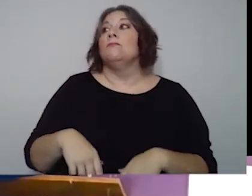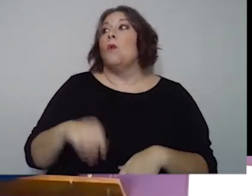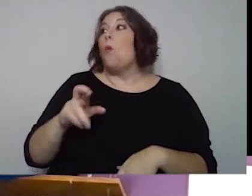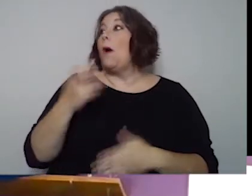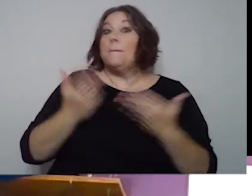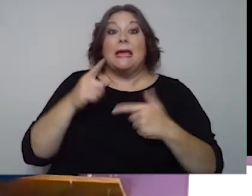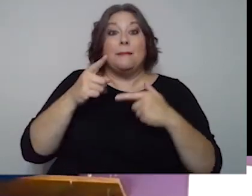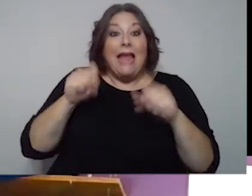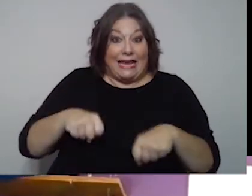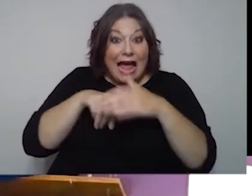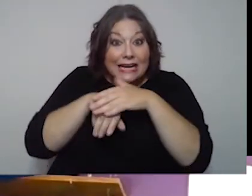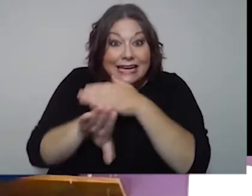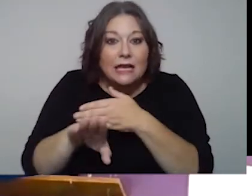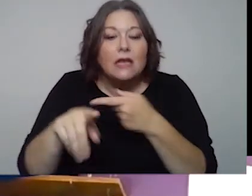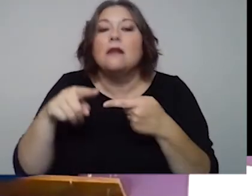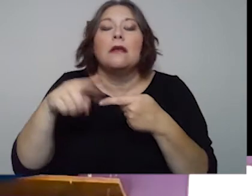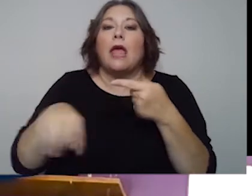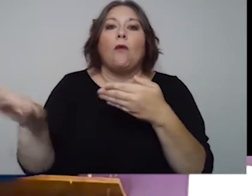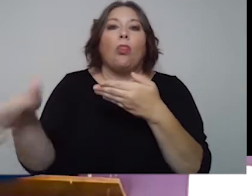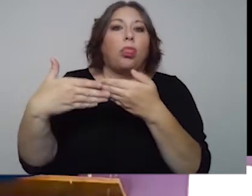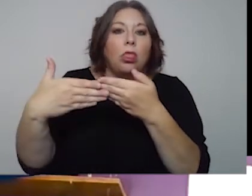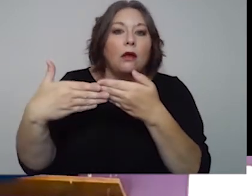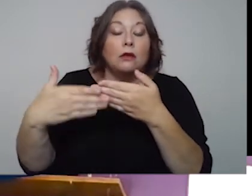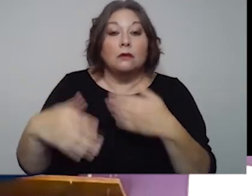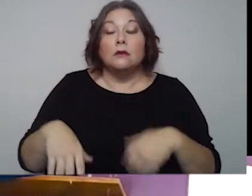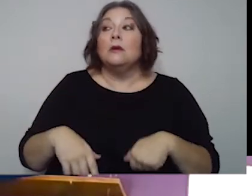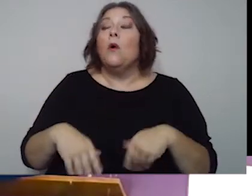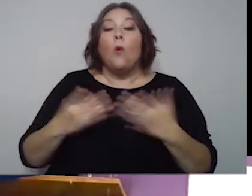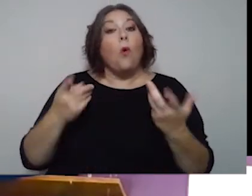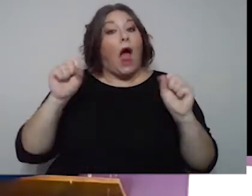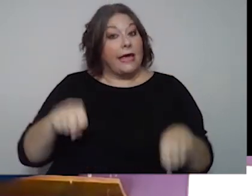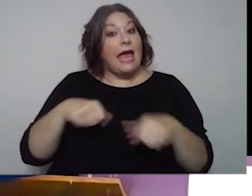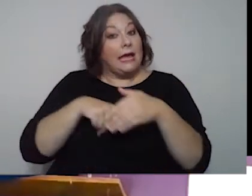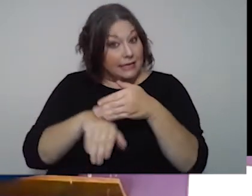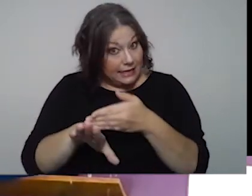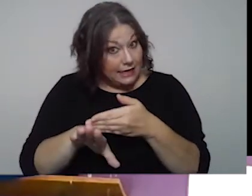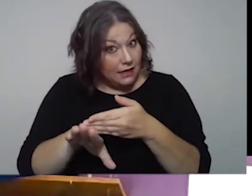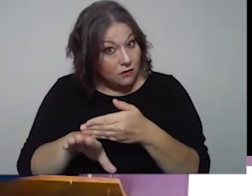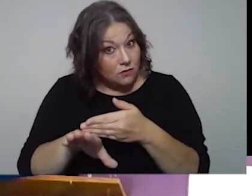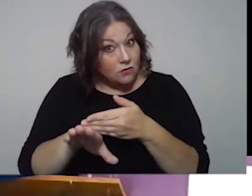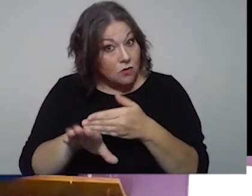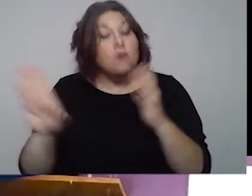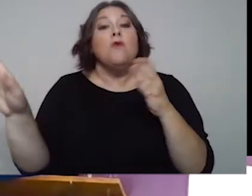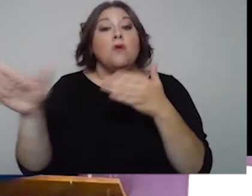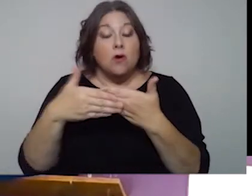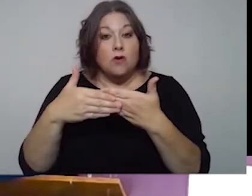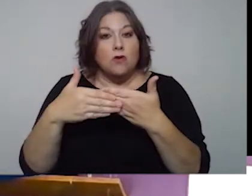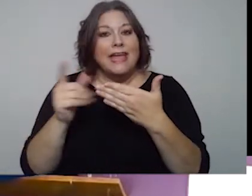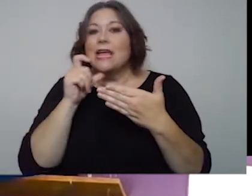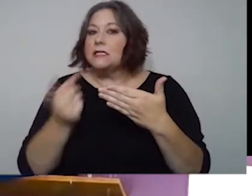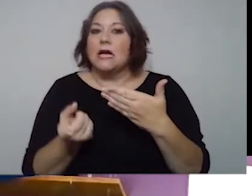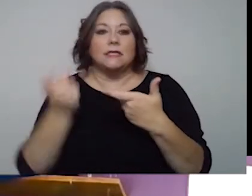close the door. Or i can get in the stall, the door closes, but it doesn't lock!